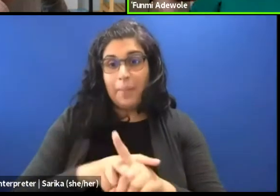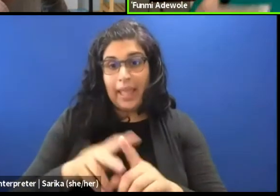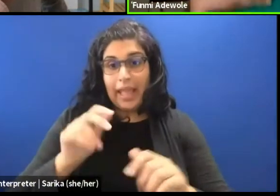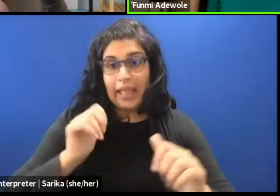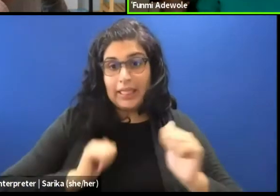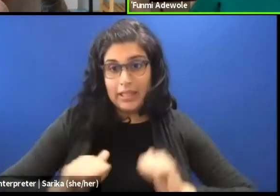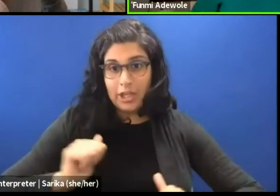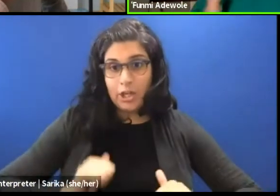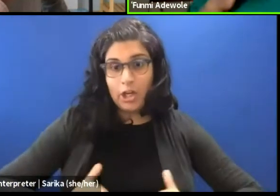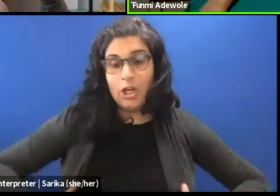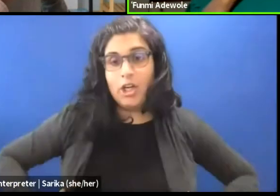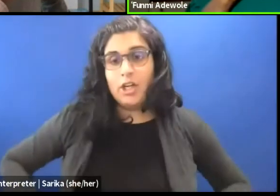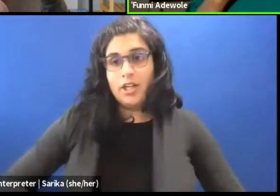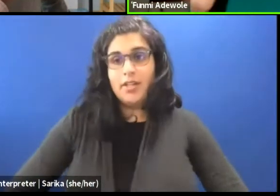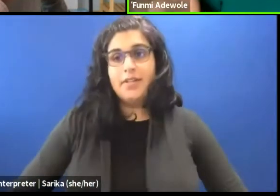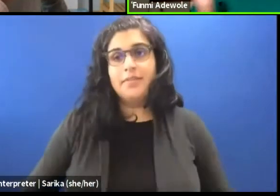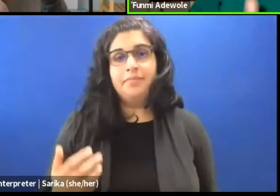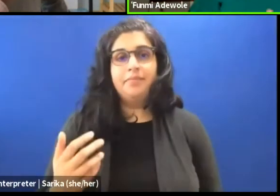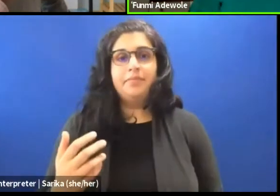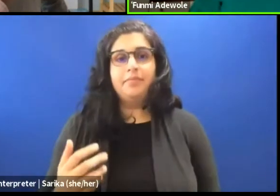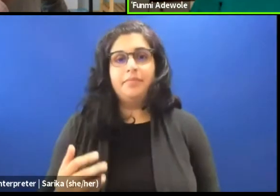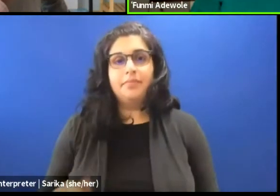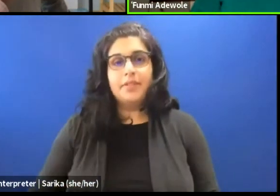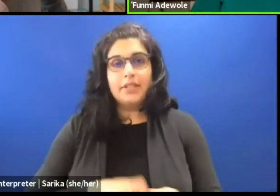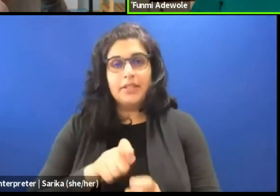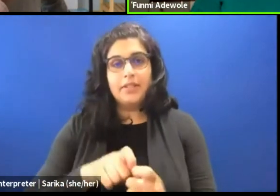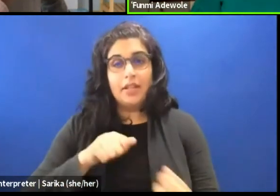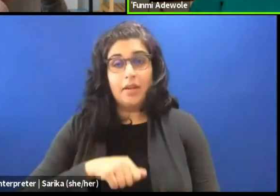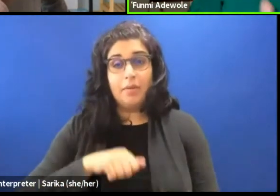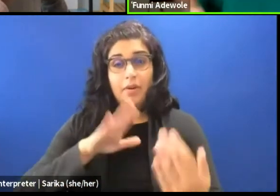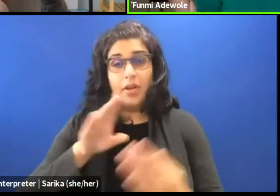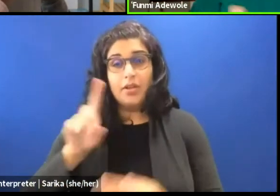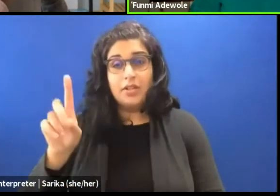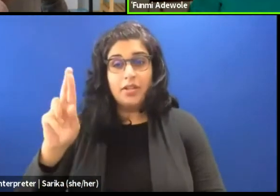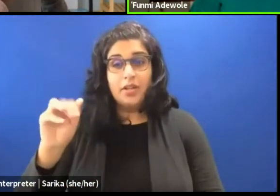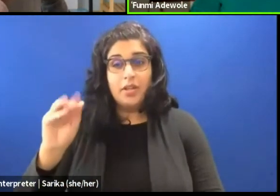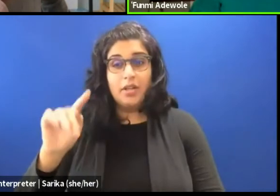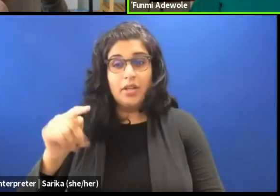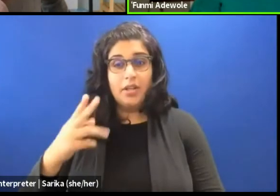there is a particular approach to dramaturgy that you might be advocating here.